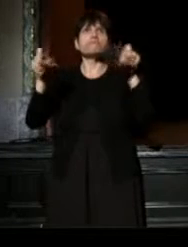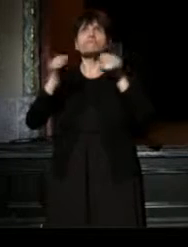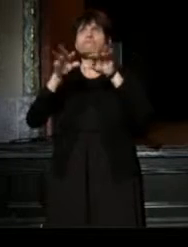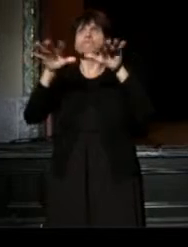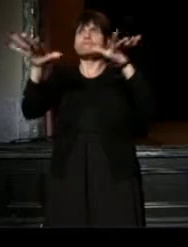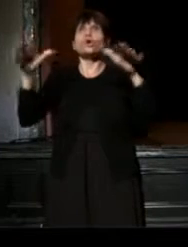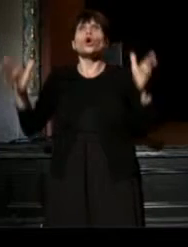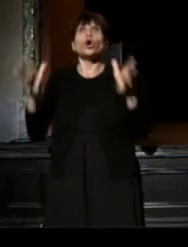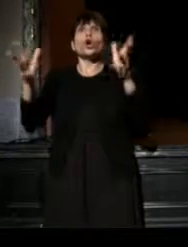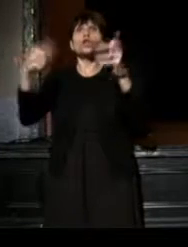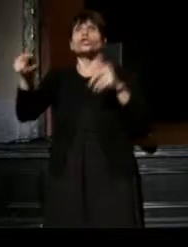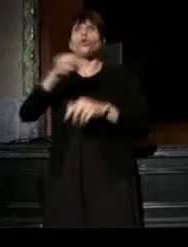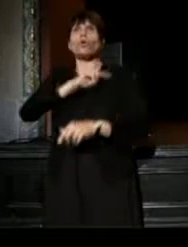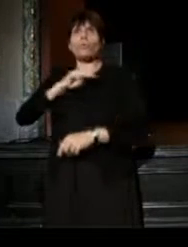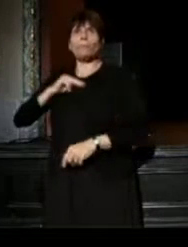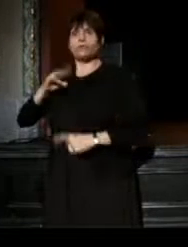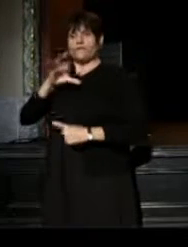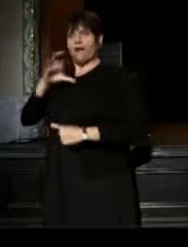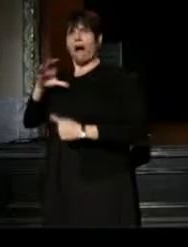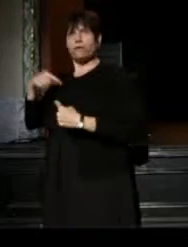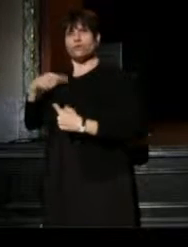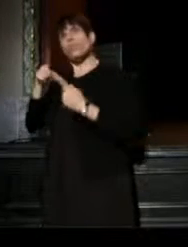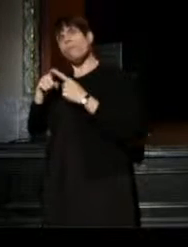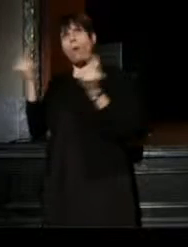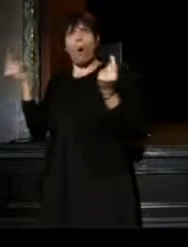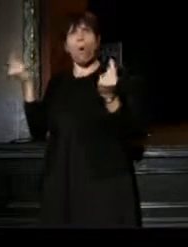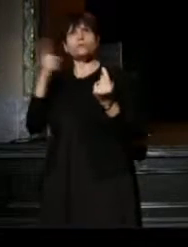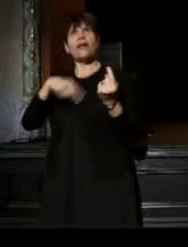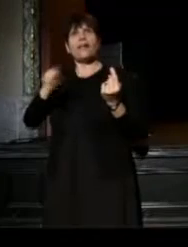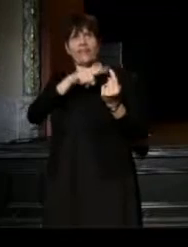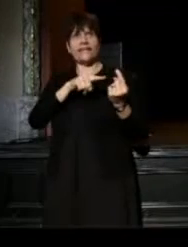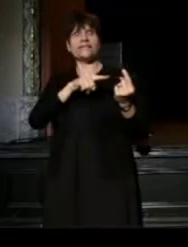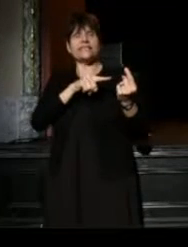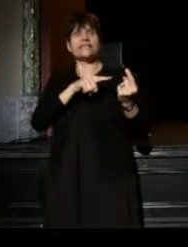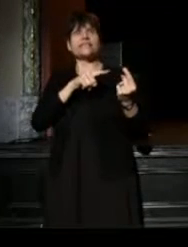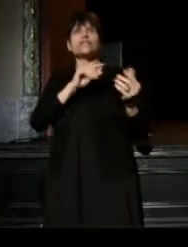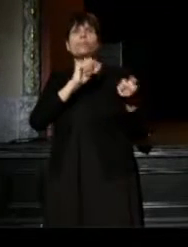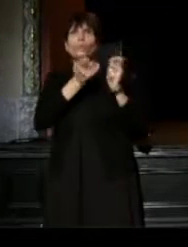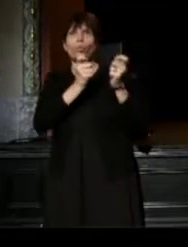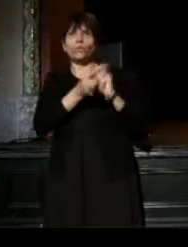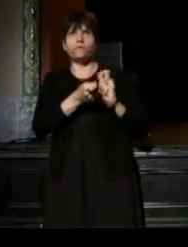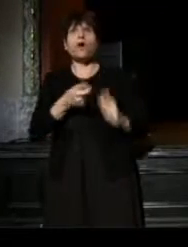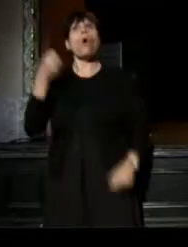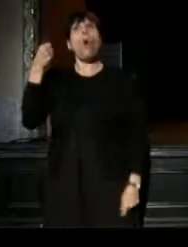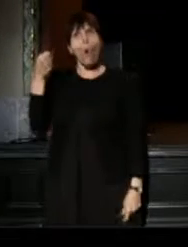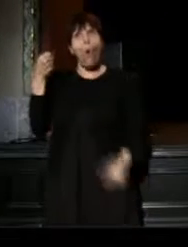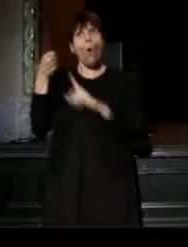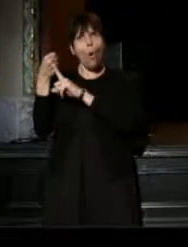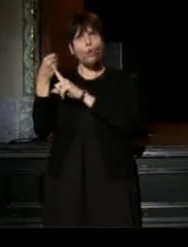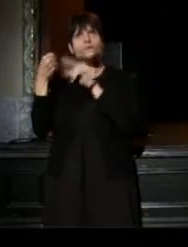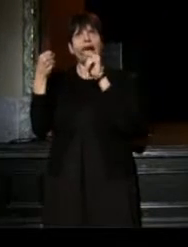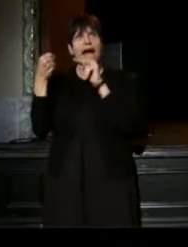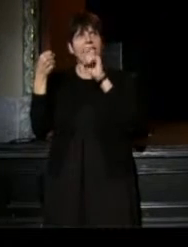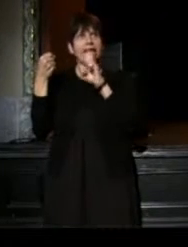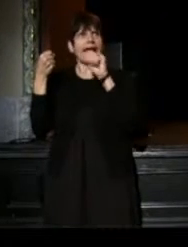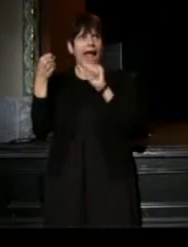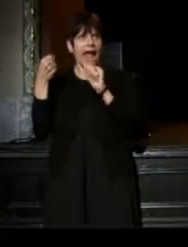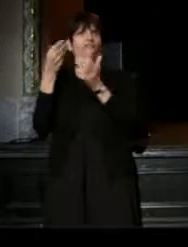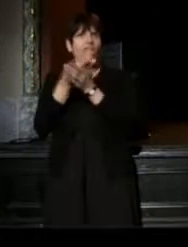and urge your members of Congress to oppose these moves and to hold the line on NEA funding. So, please.